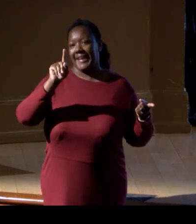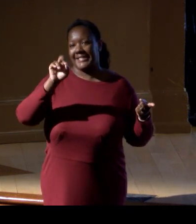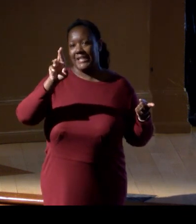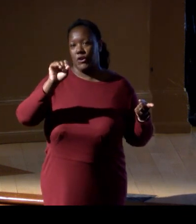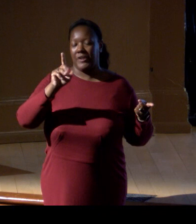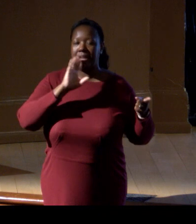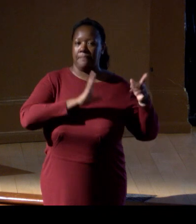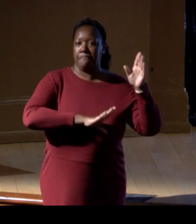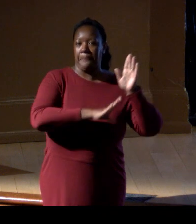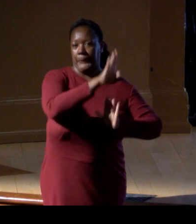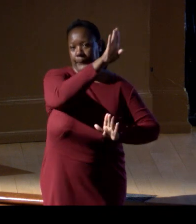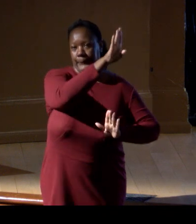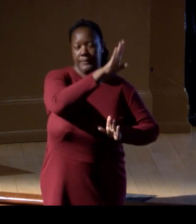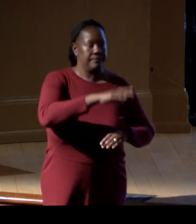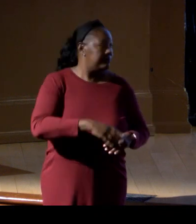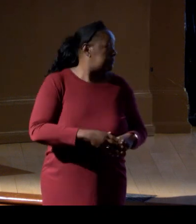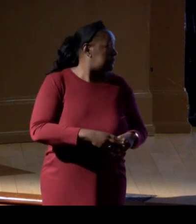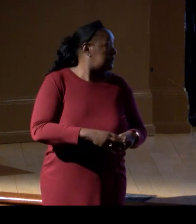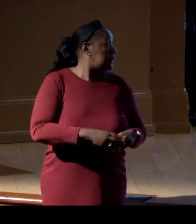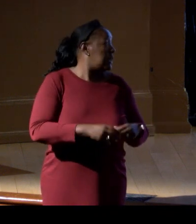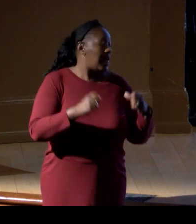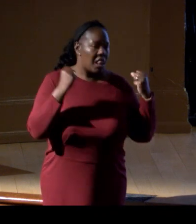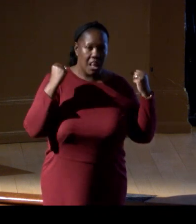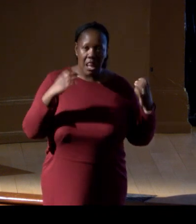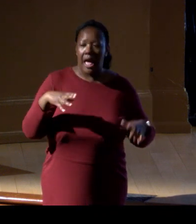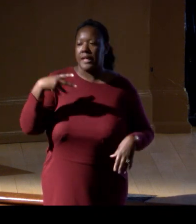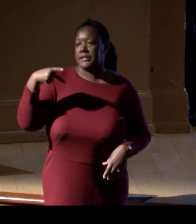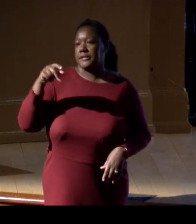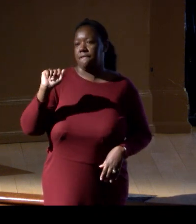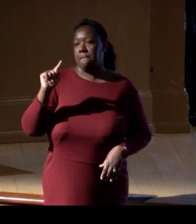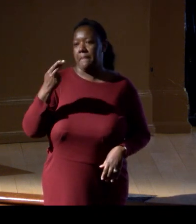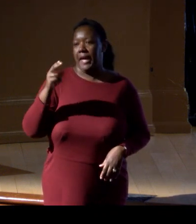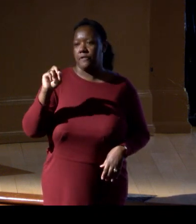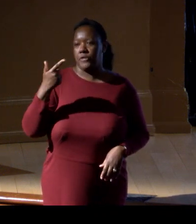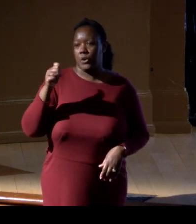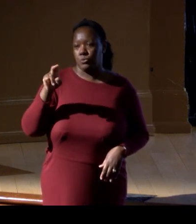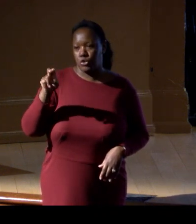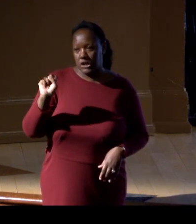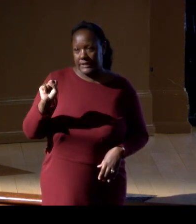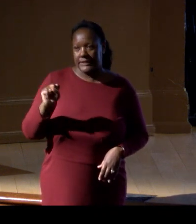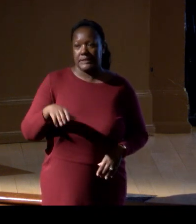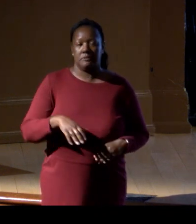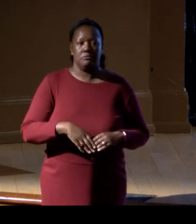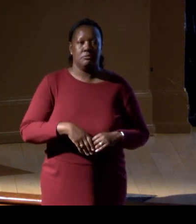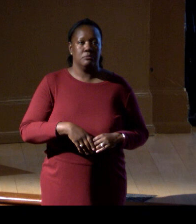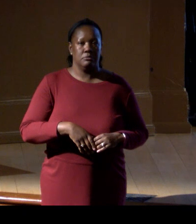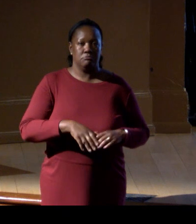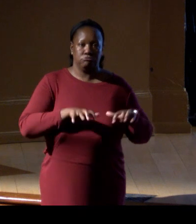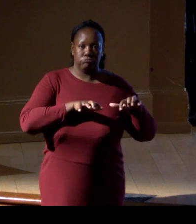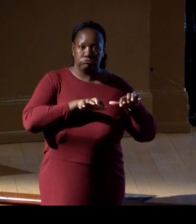and we have a lot of pathogens, like Aeromonas and Vibrio,